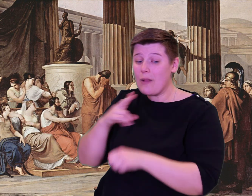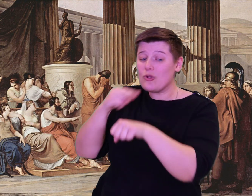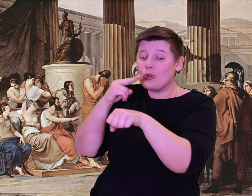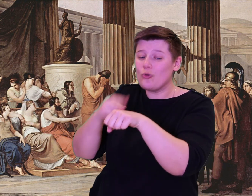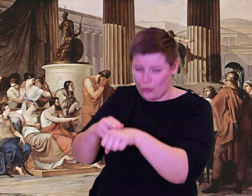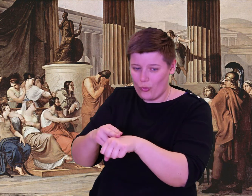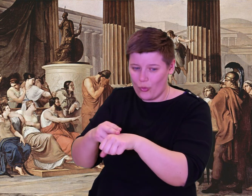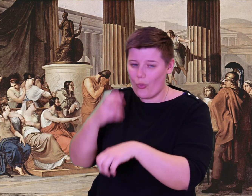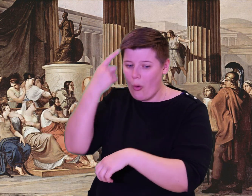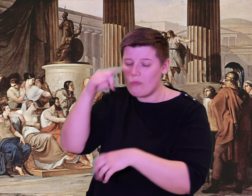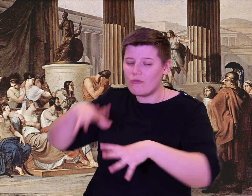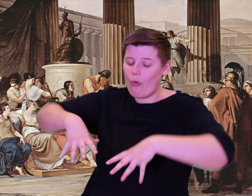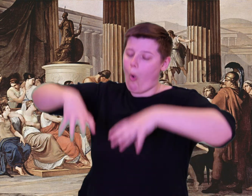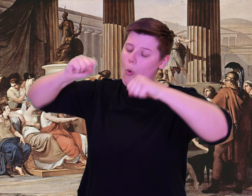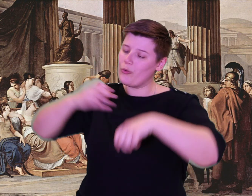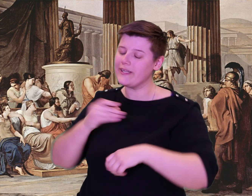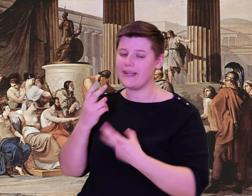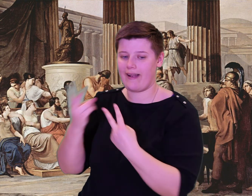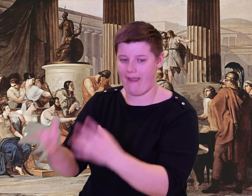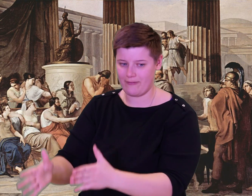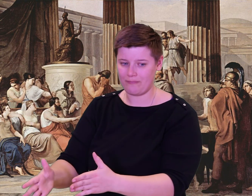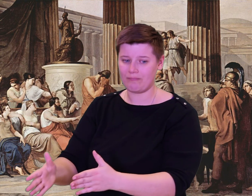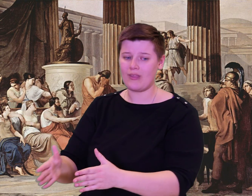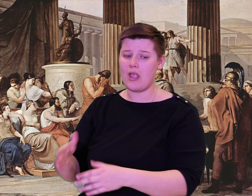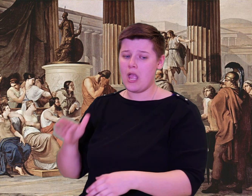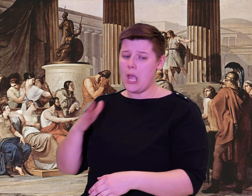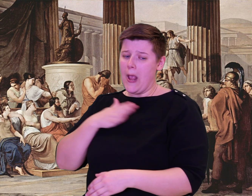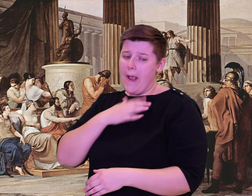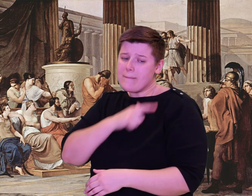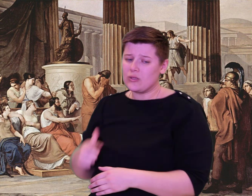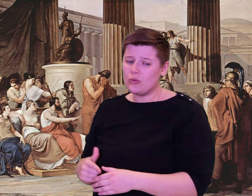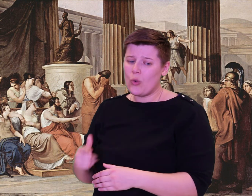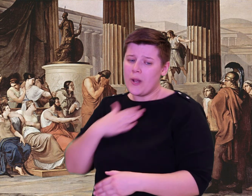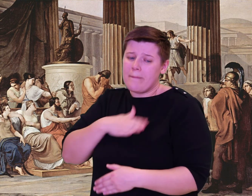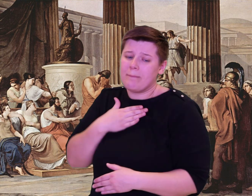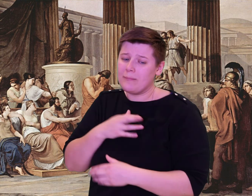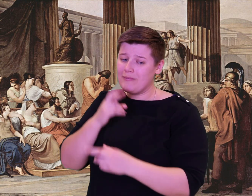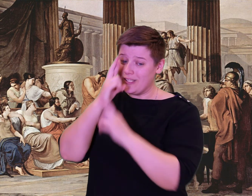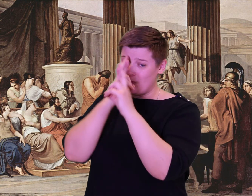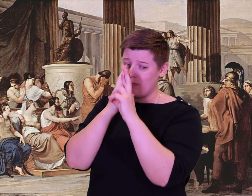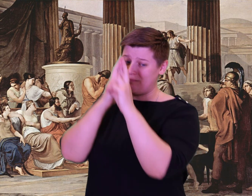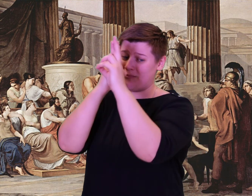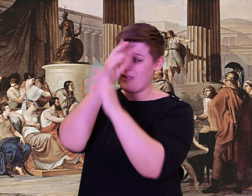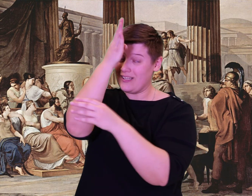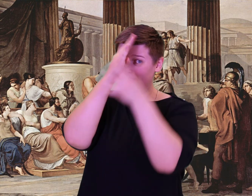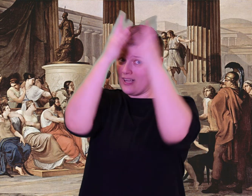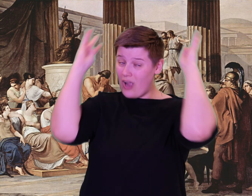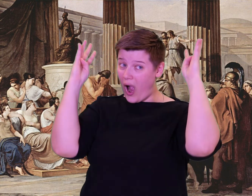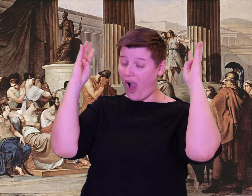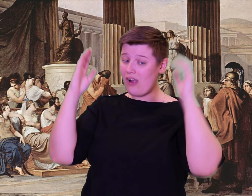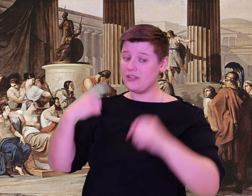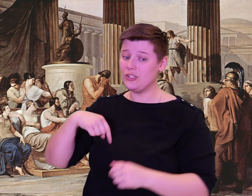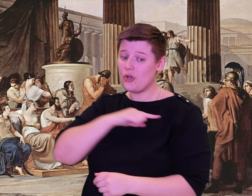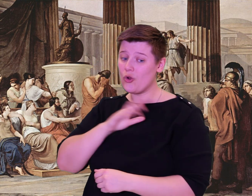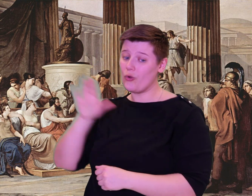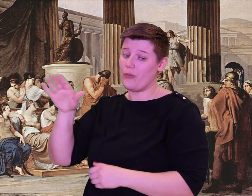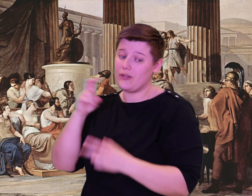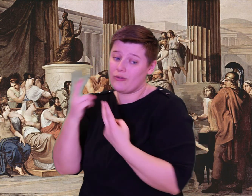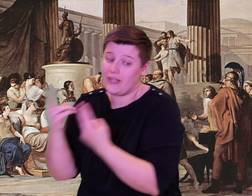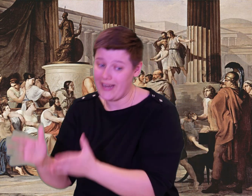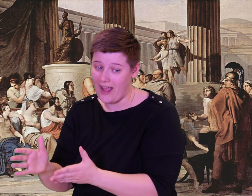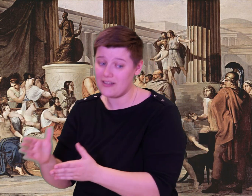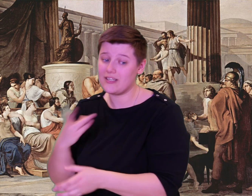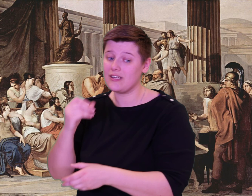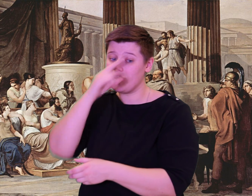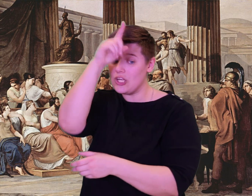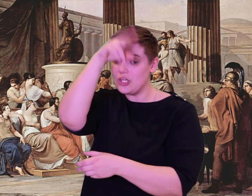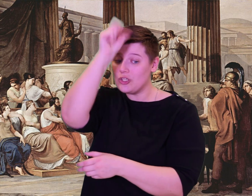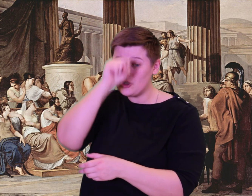'Well, foreigner, you are a fool, or from some very distant country.